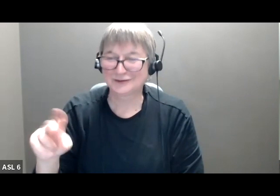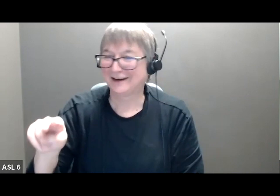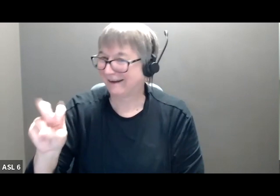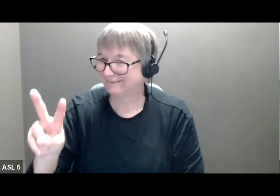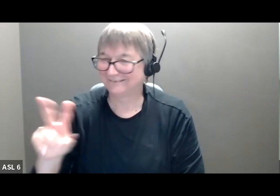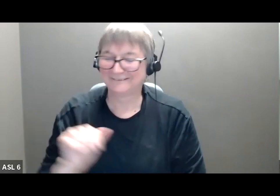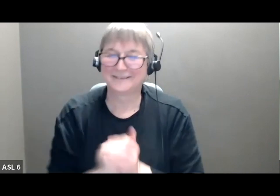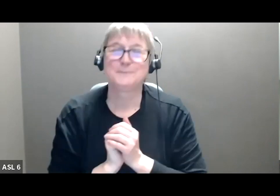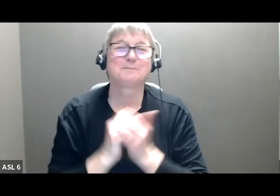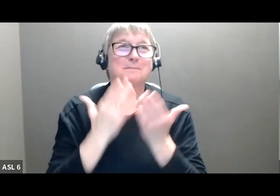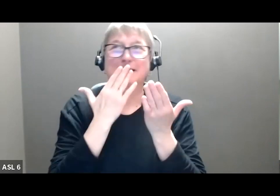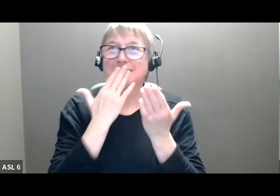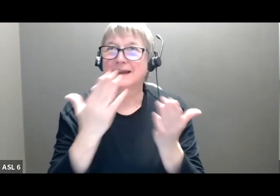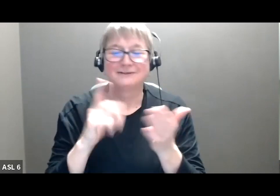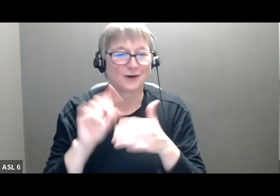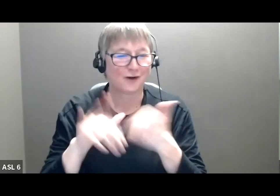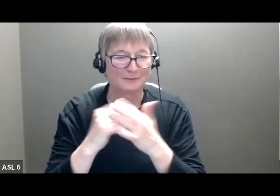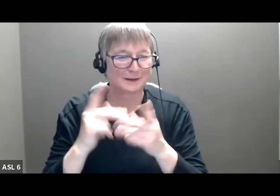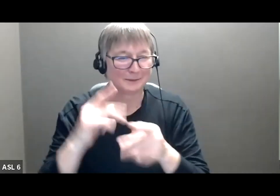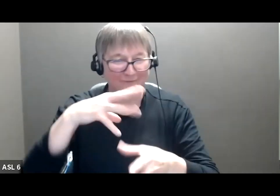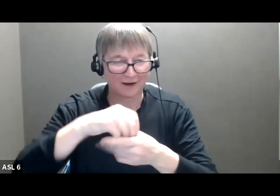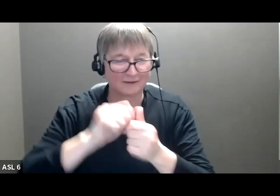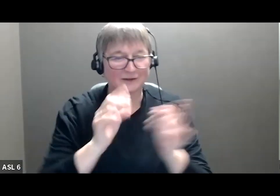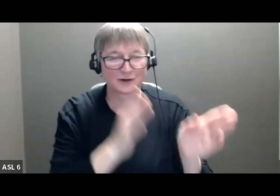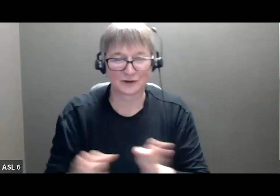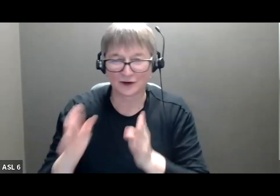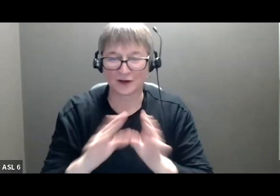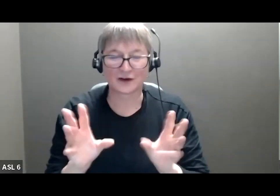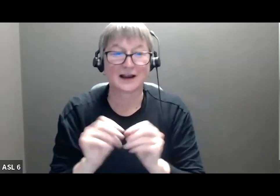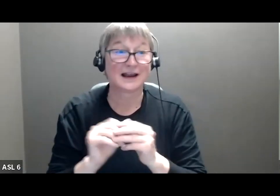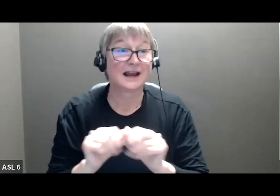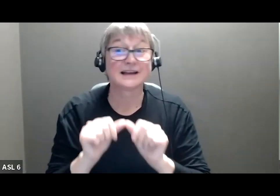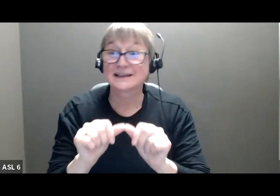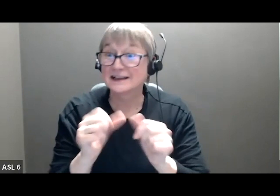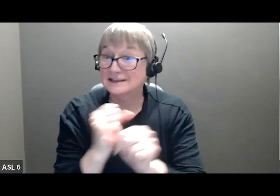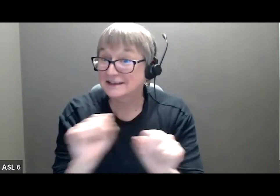who has been part of the conference, please do stay safe and have a great holiday season with